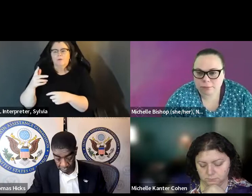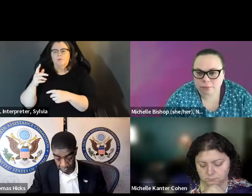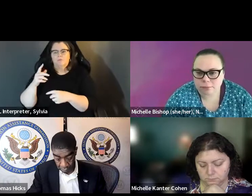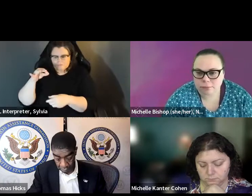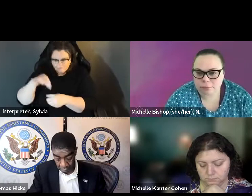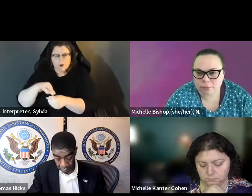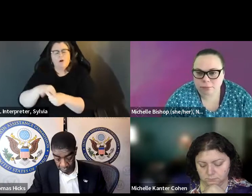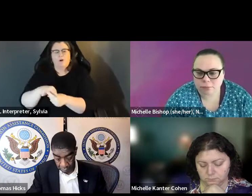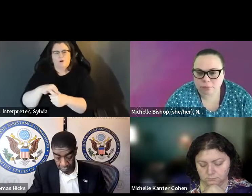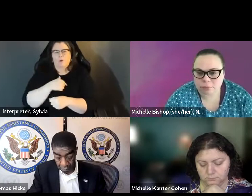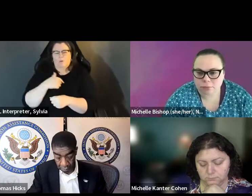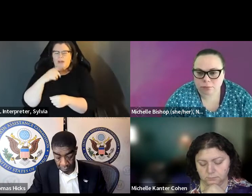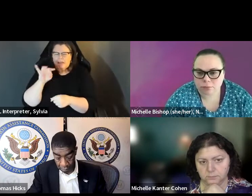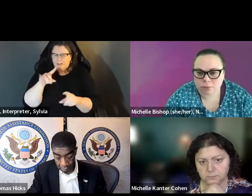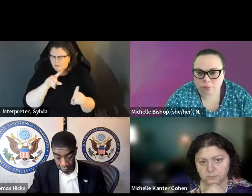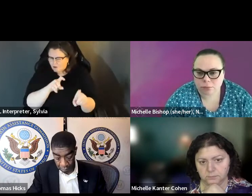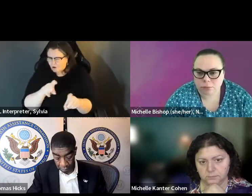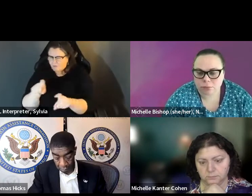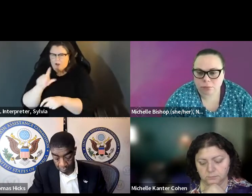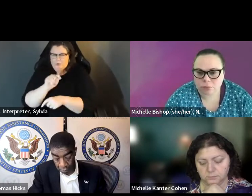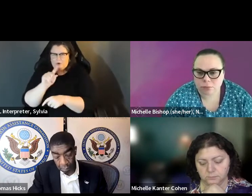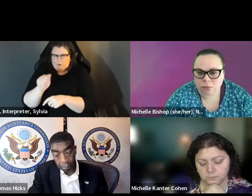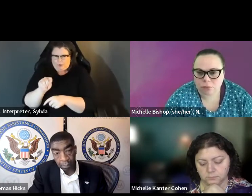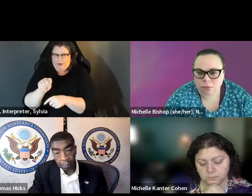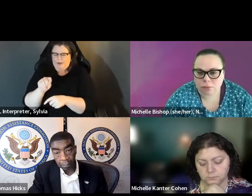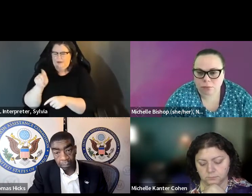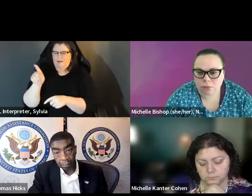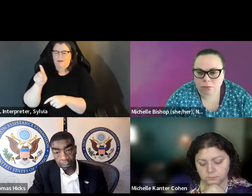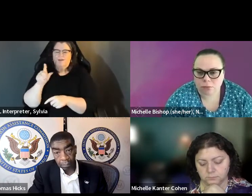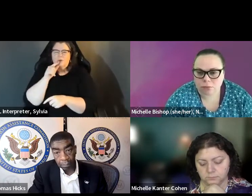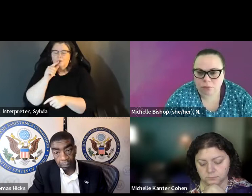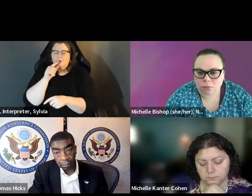And then serve At this 2020 survey We did that, sponsored by the Eac.